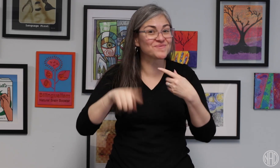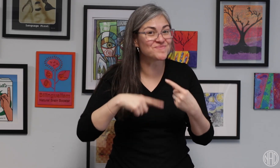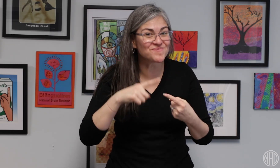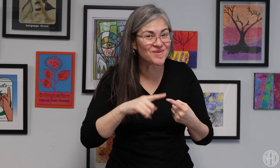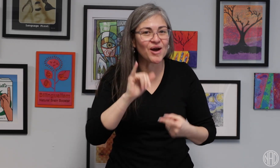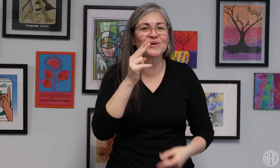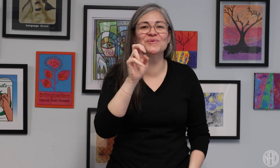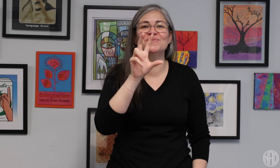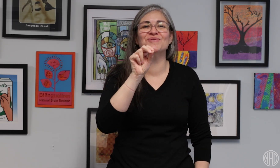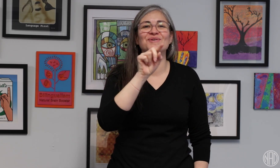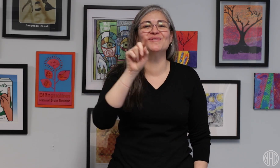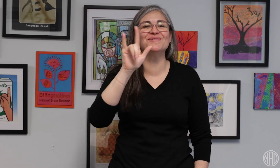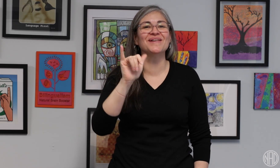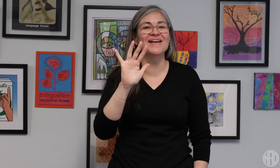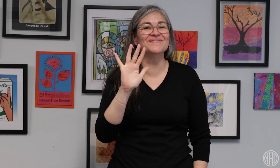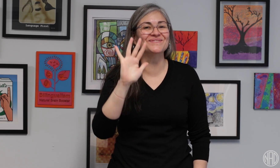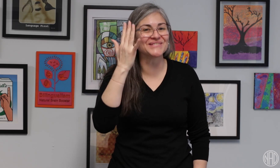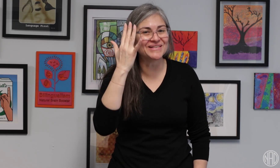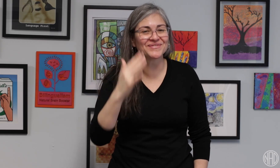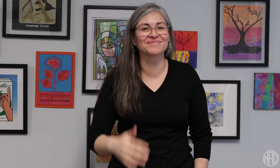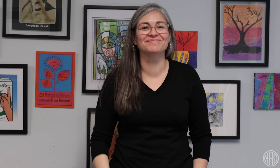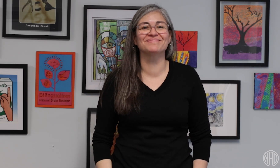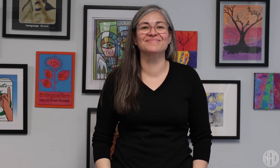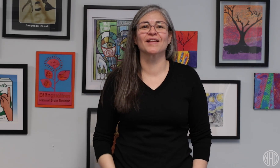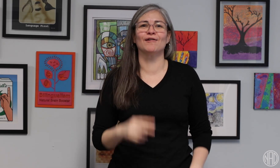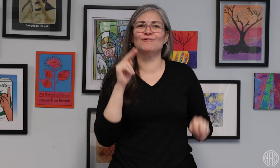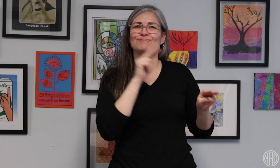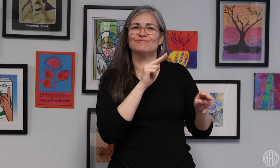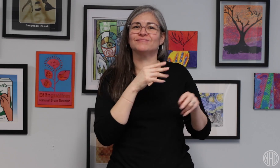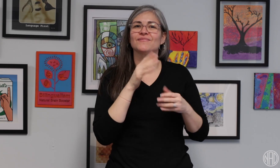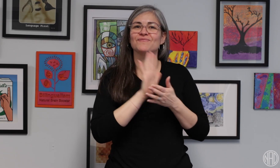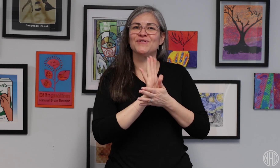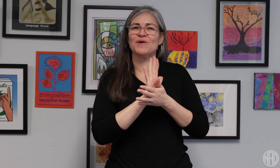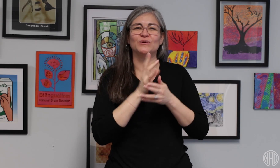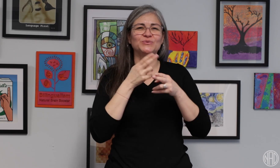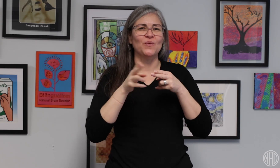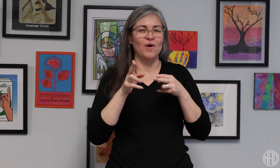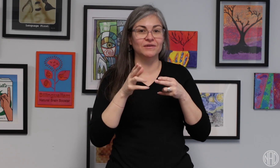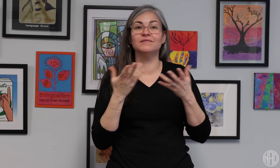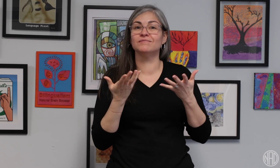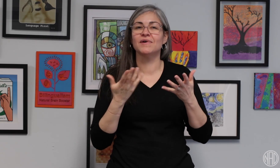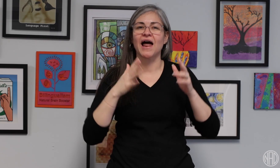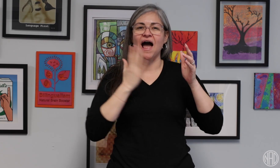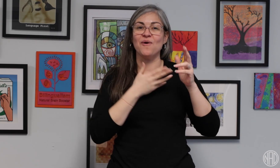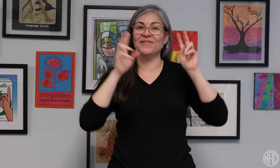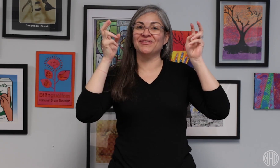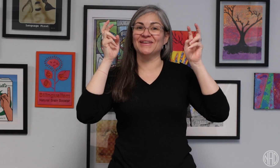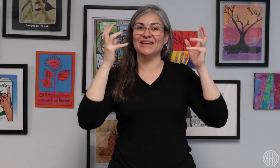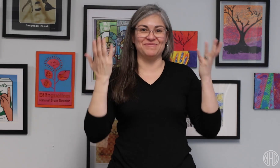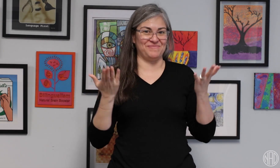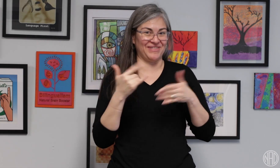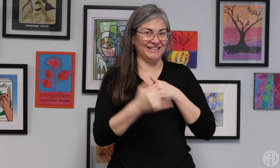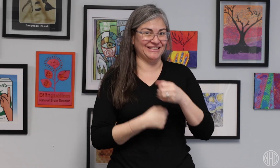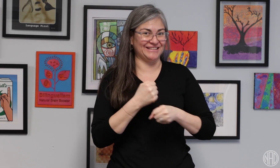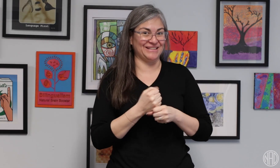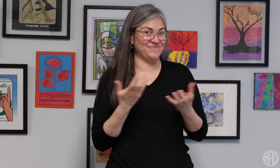which will happen on June 30 - July 5, 2020. Check out our ASL theme for the conference this year!